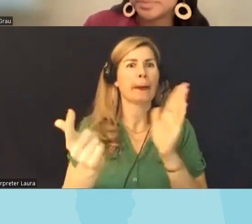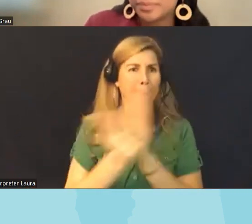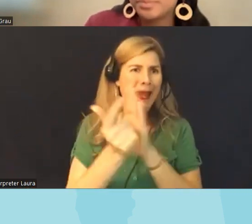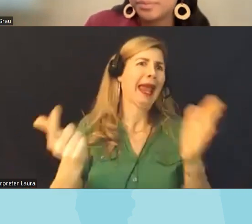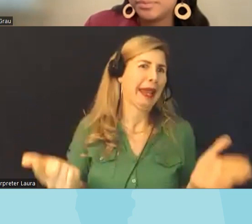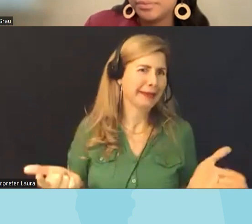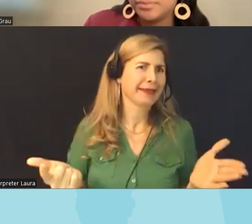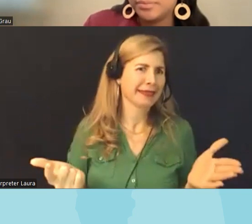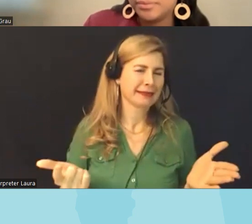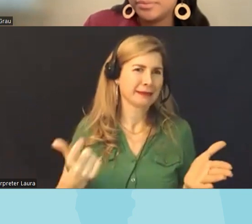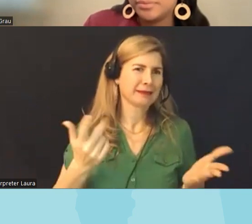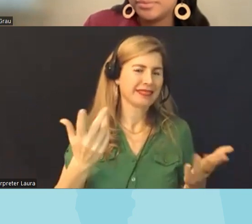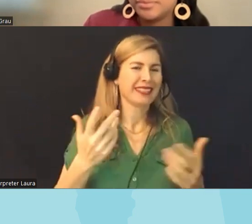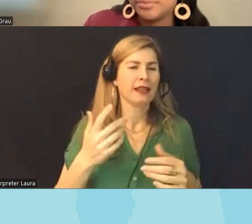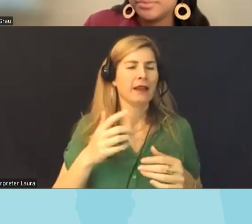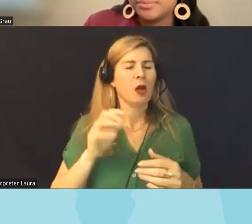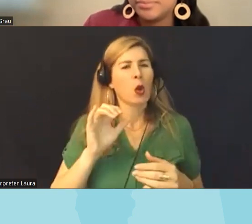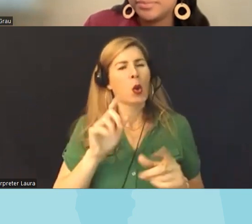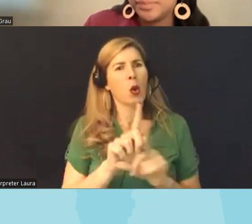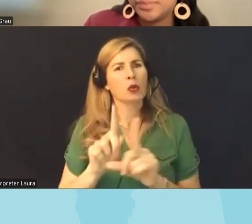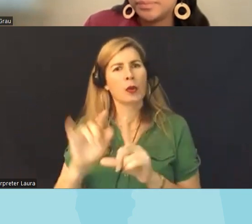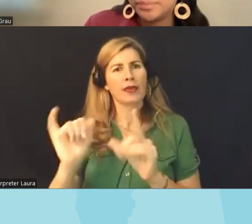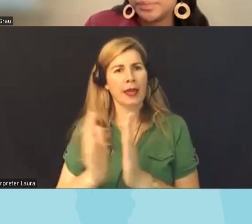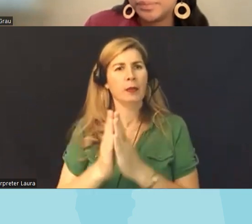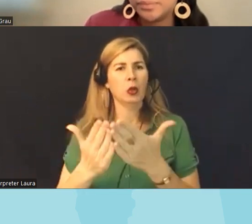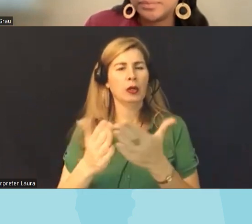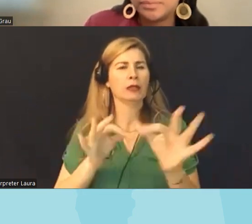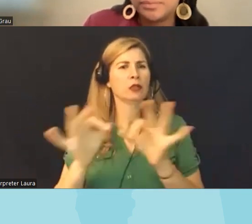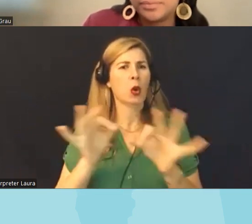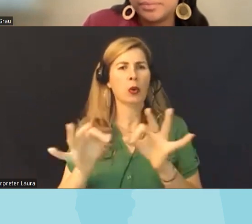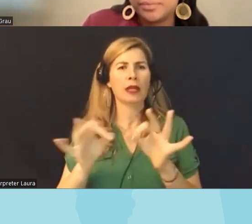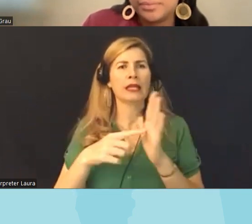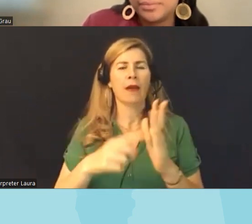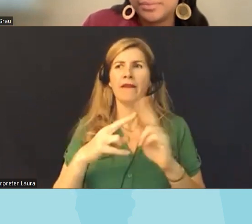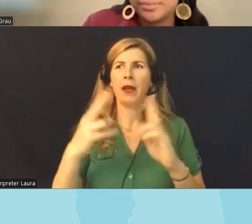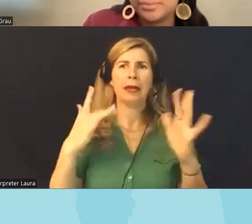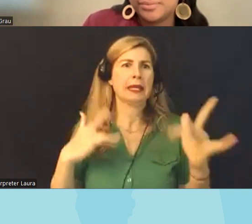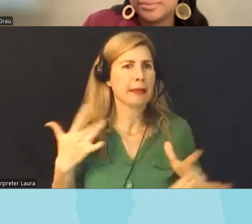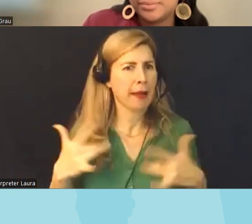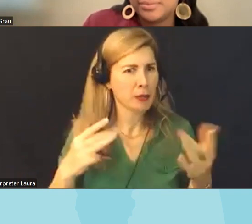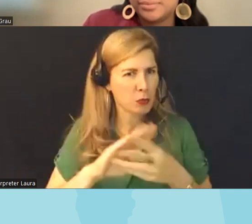it also really surprised me because it tells an exciting and epic tale of the battle the